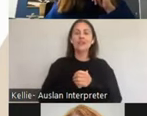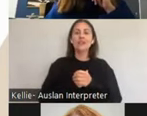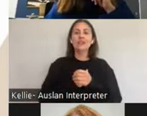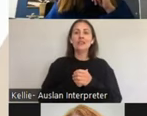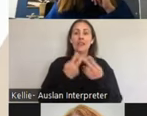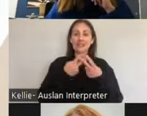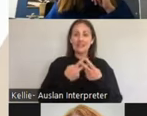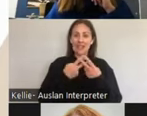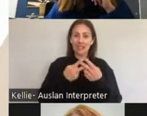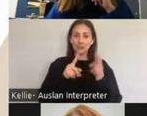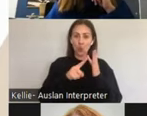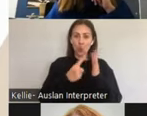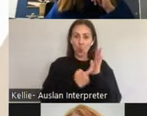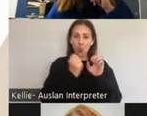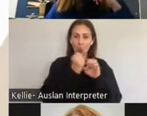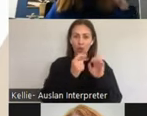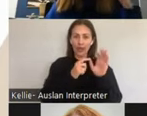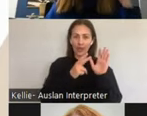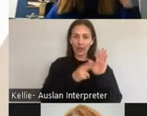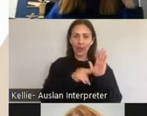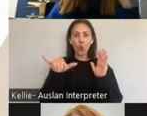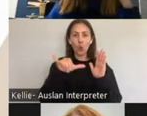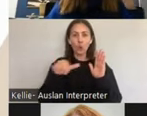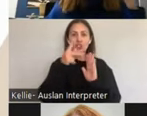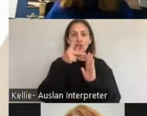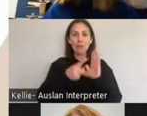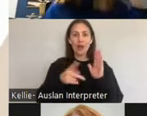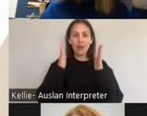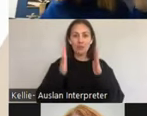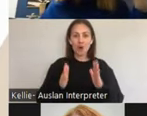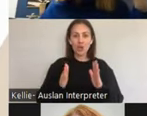So I know it sounds, it's interesting but your brain is where your orgasms